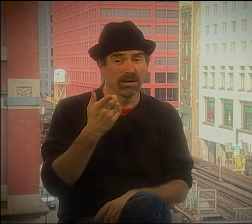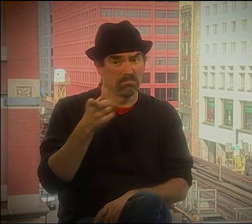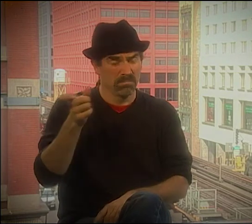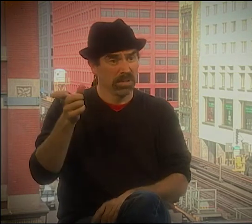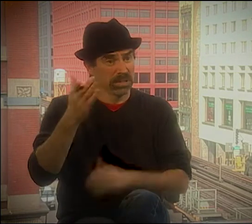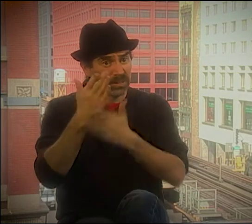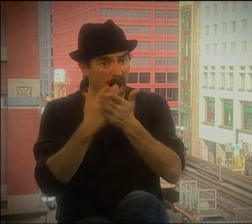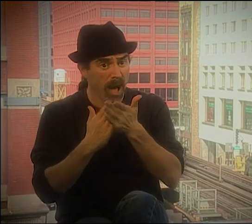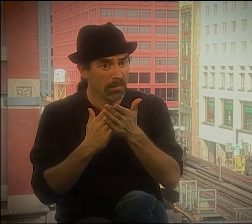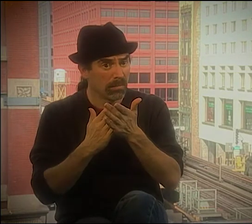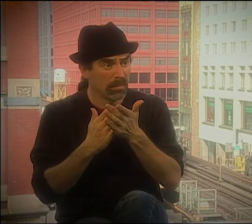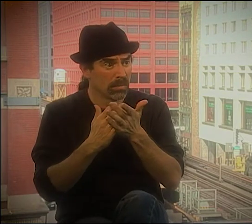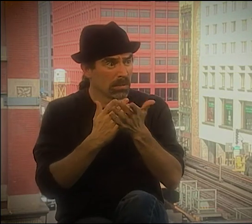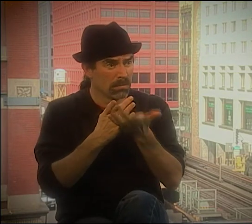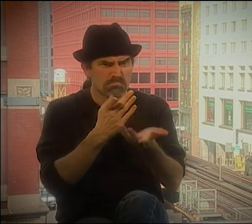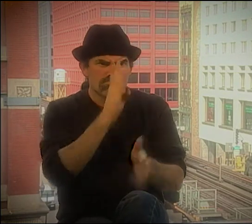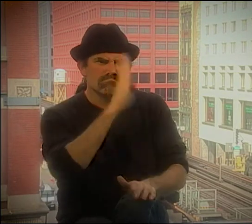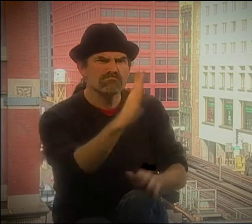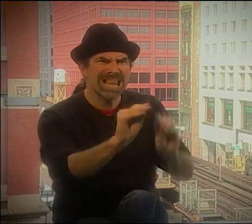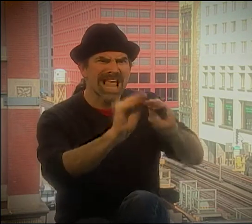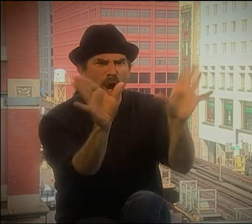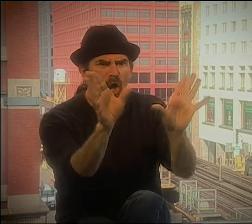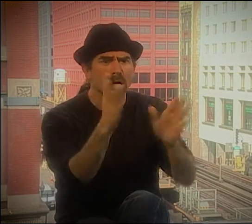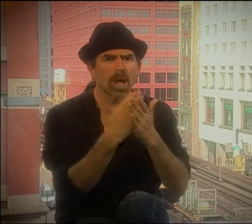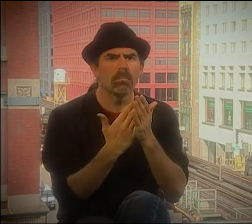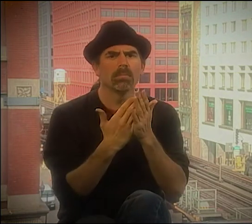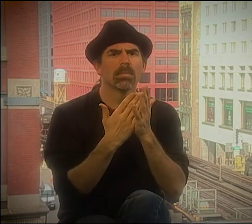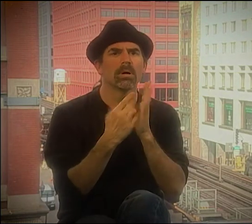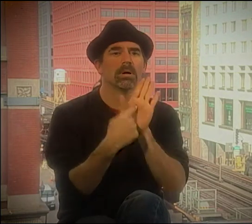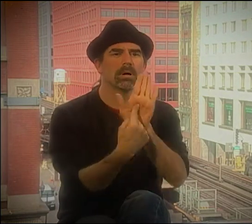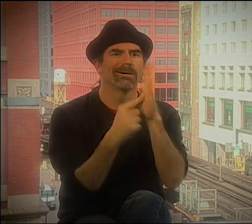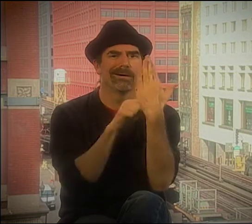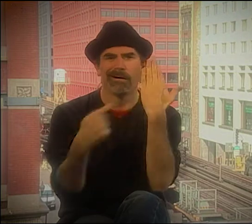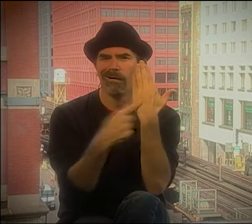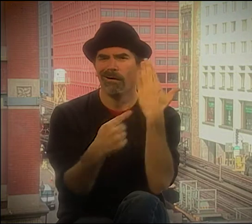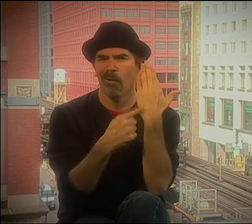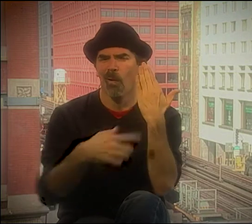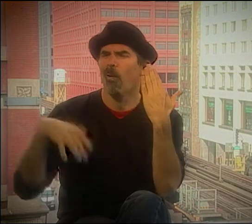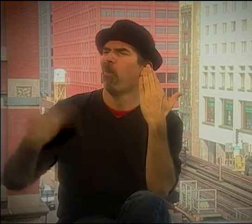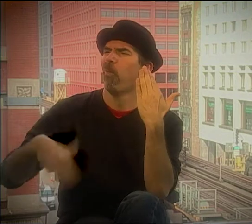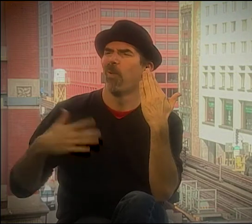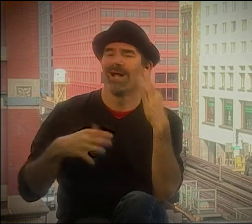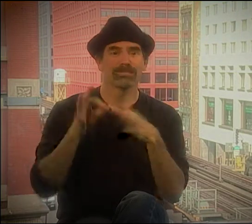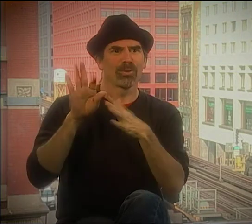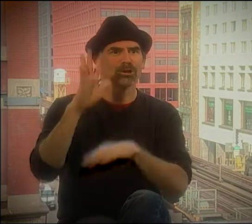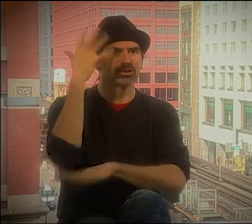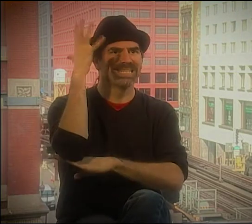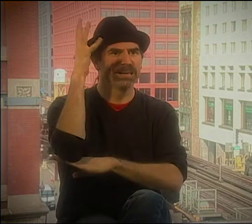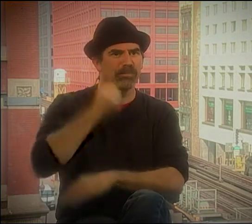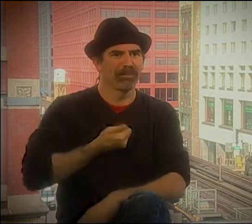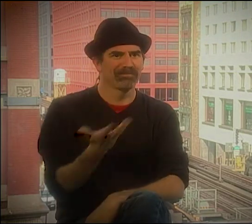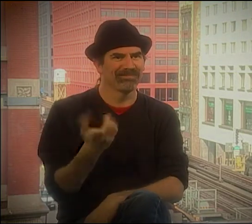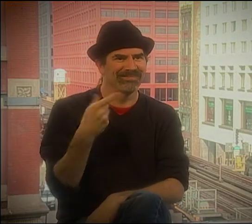BUT WHEN YOU GET INTO THE POETRY, I MEAN, SOME OF IT IS REALLY VERY, VERY CLEAR.